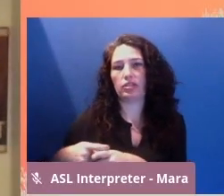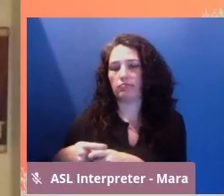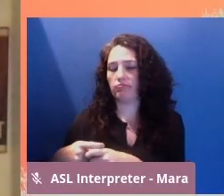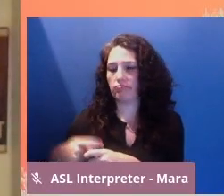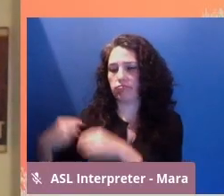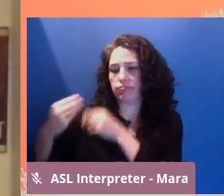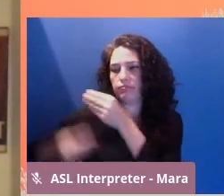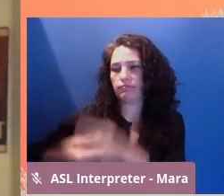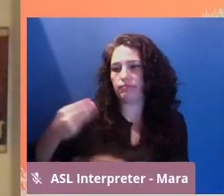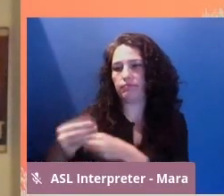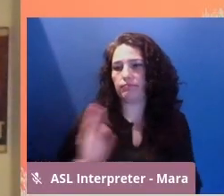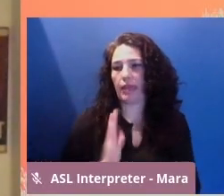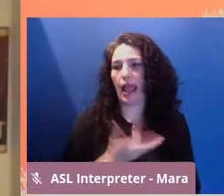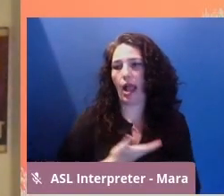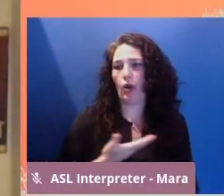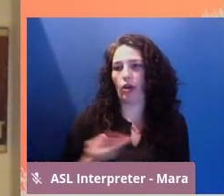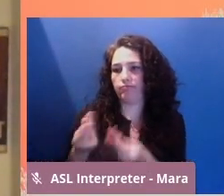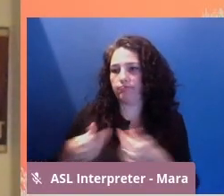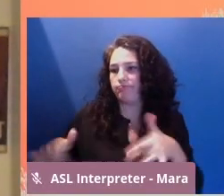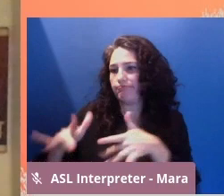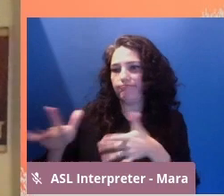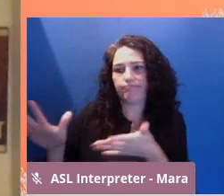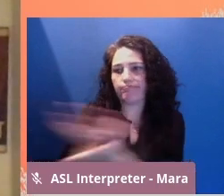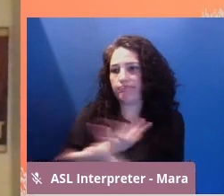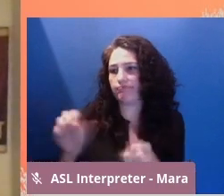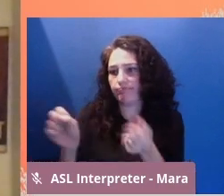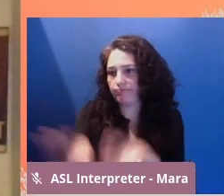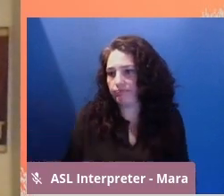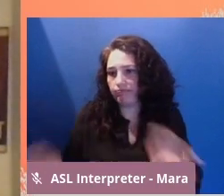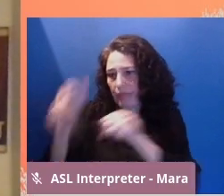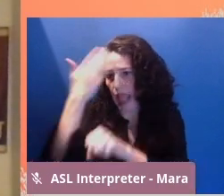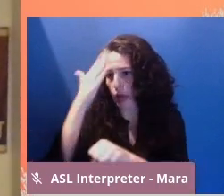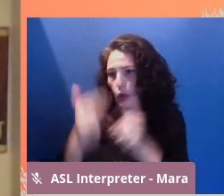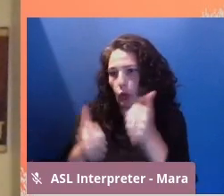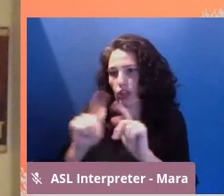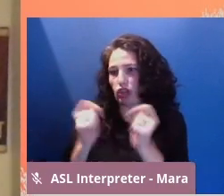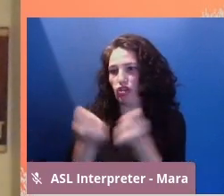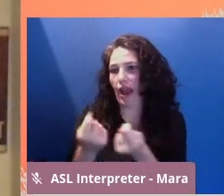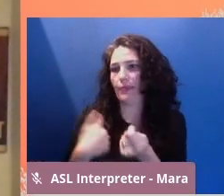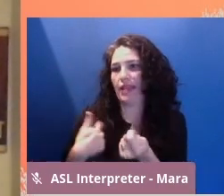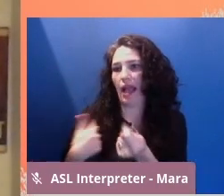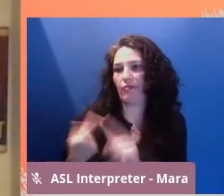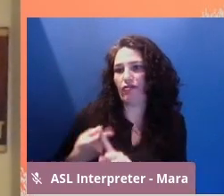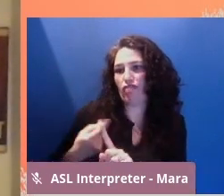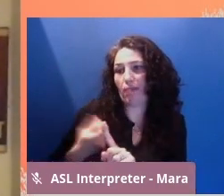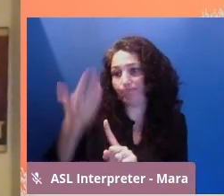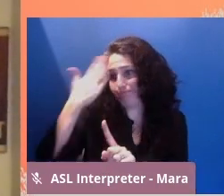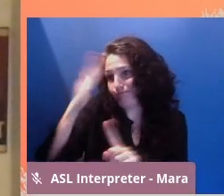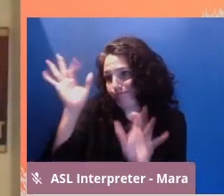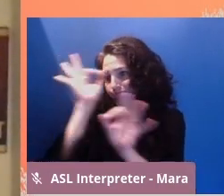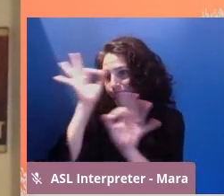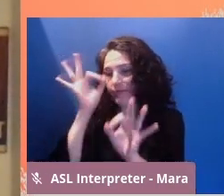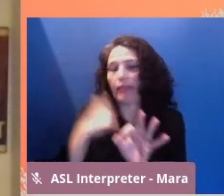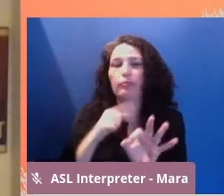and thus, I don't know the tribes that I'm descended from. I'm really humbled to be with you all this morning